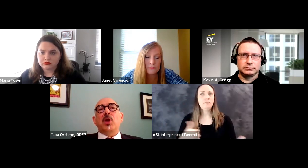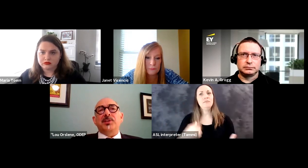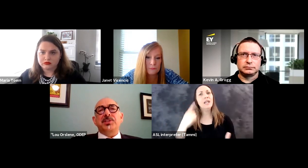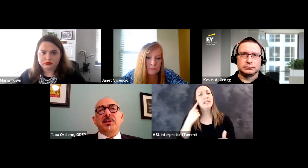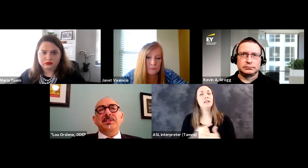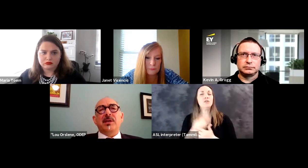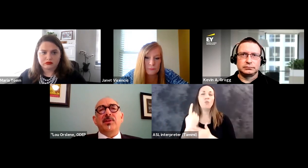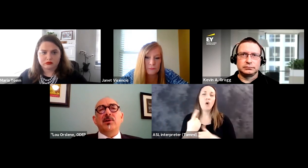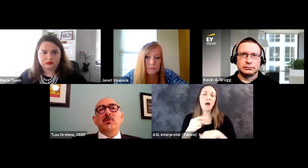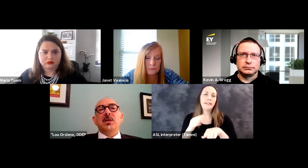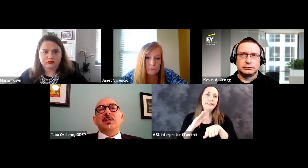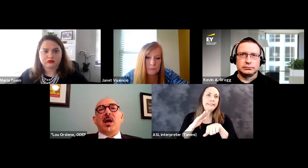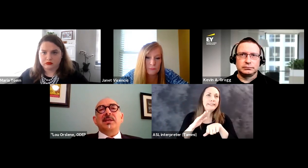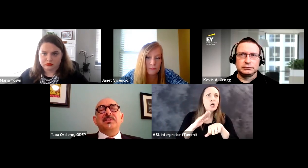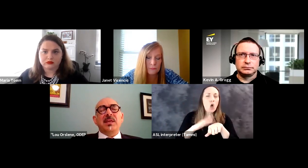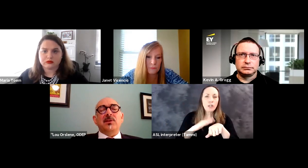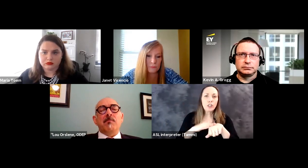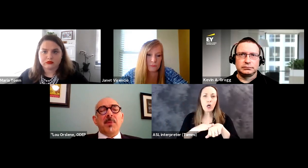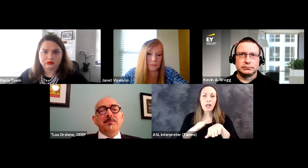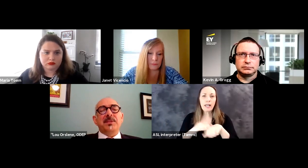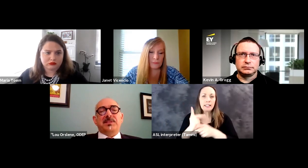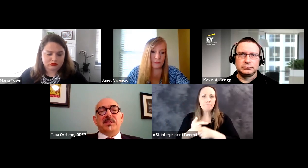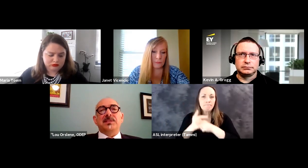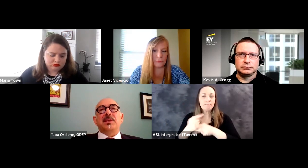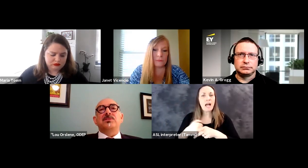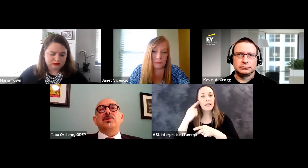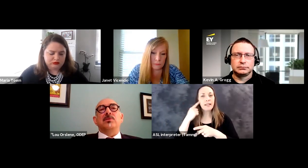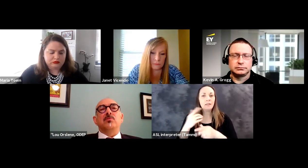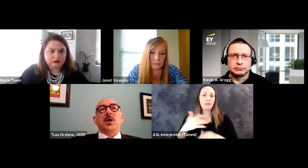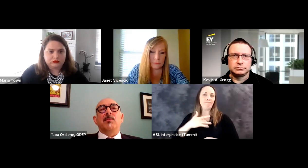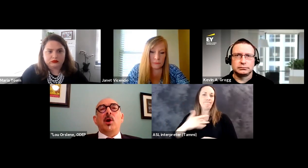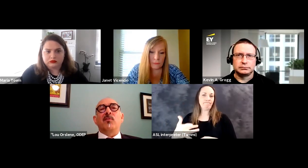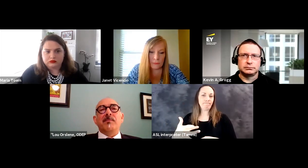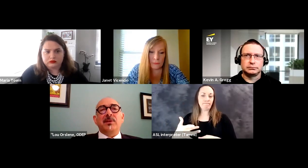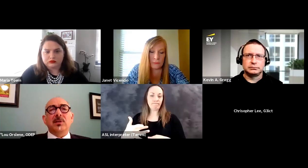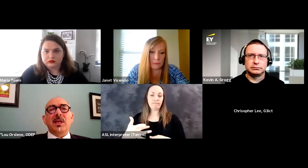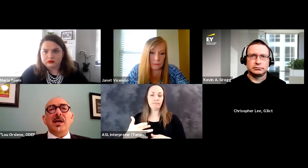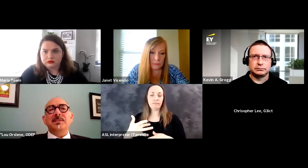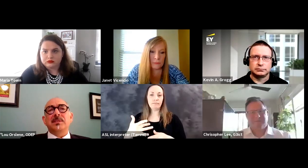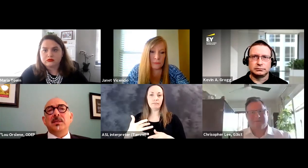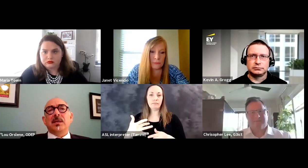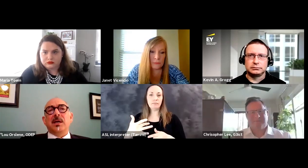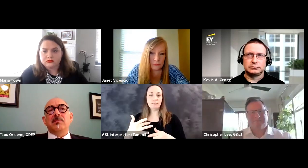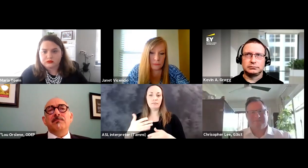work eplace. I think that there's one cautionary tale, though.